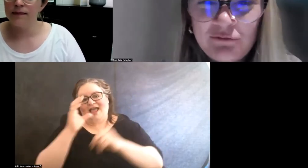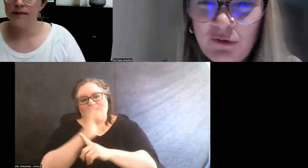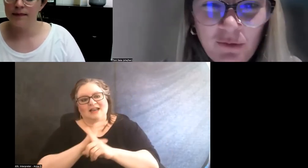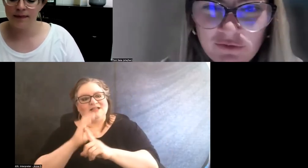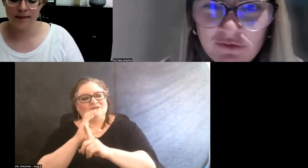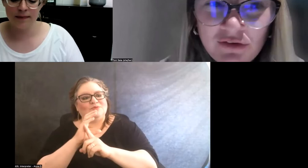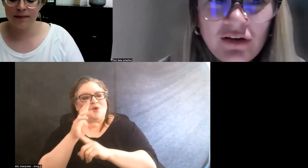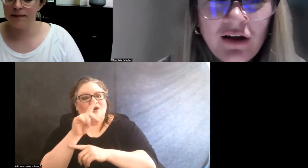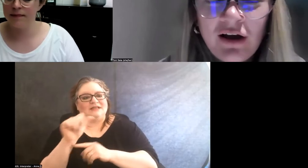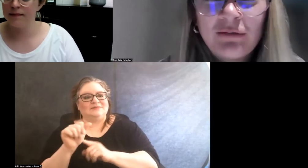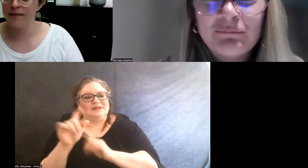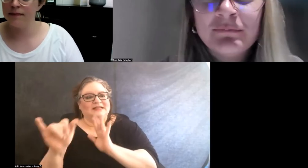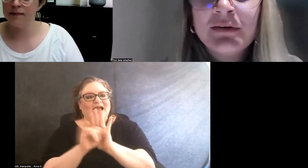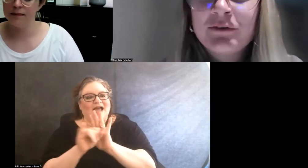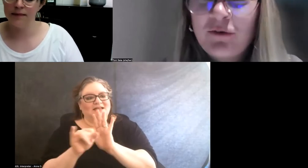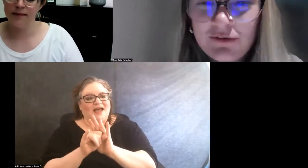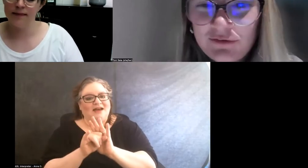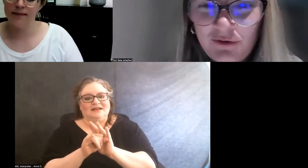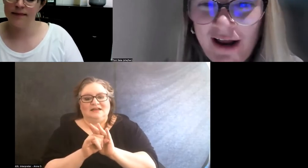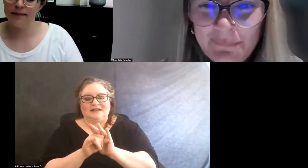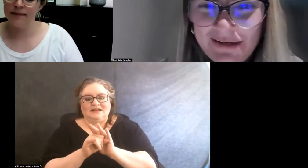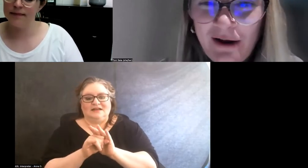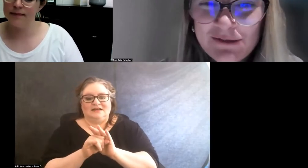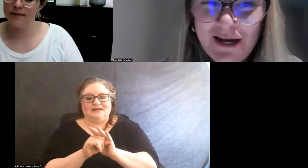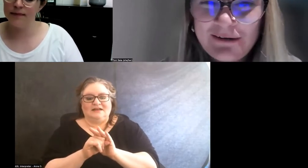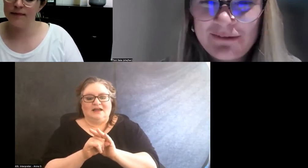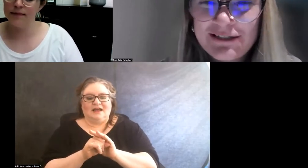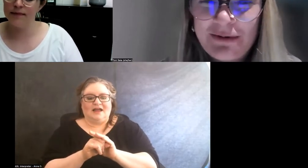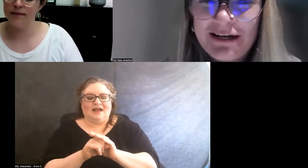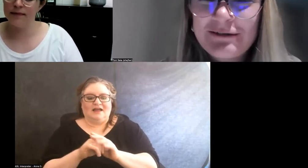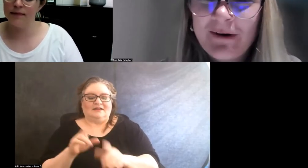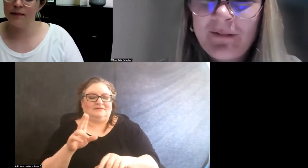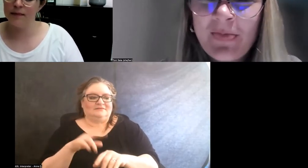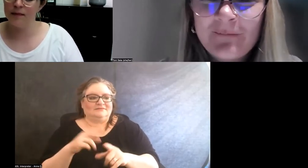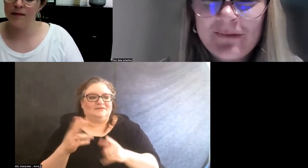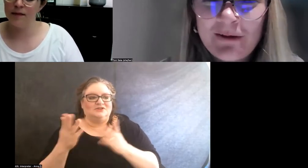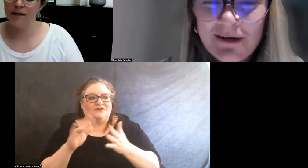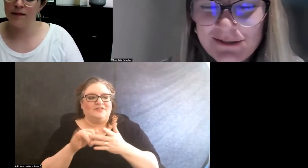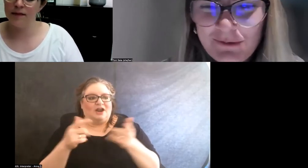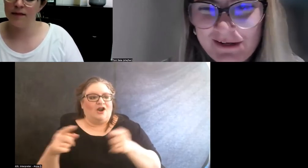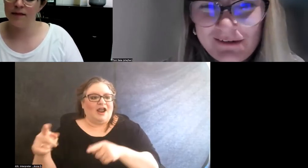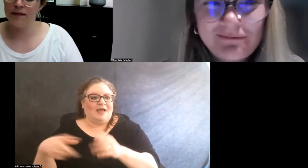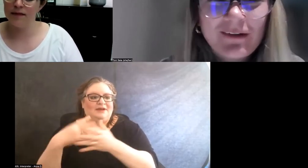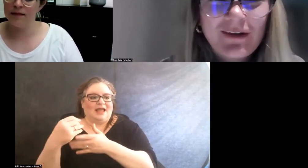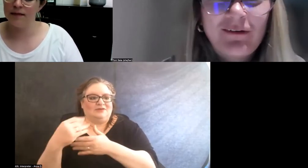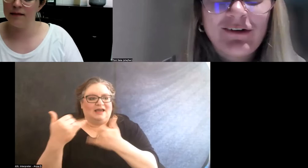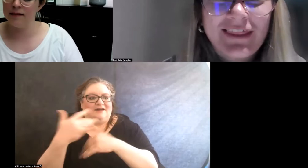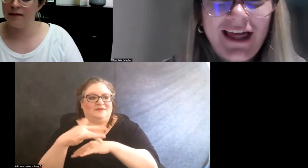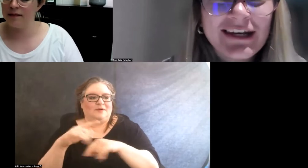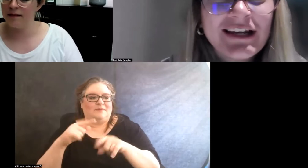and, of course, services are happening outside of the space. But I just wanted to clarify that.